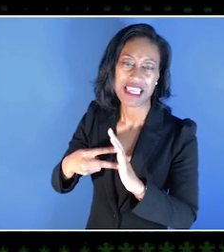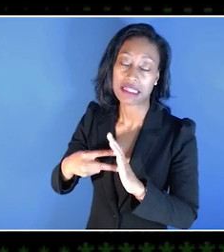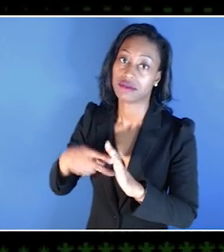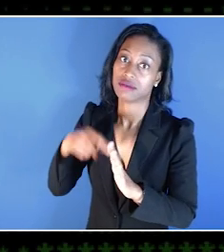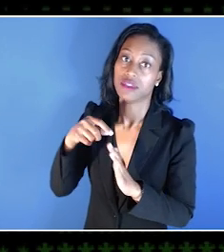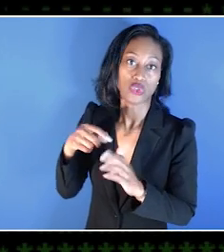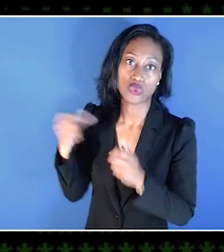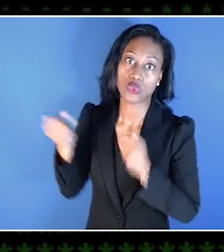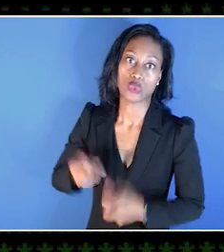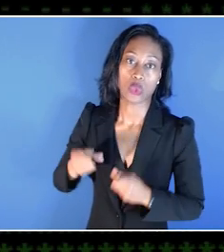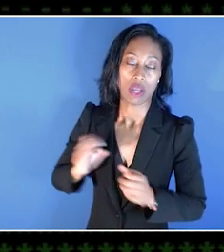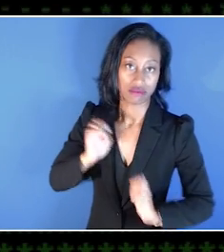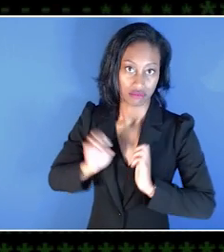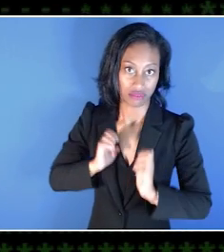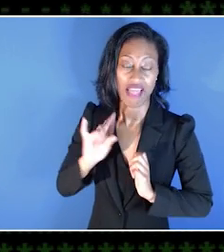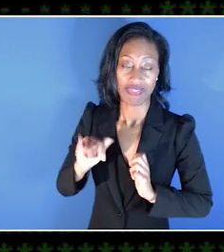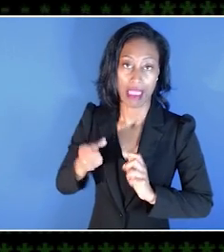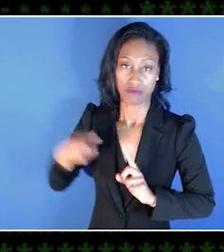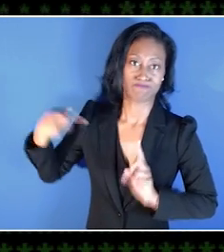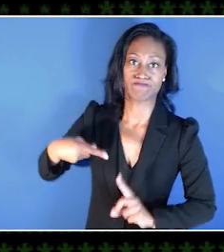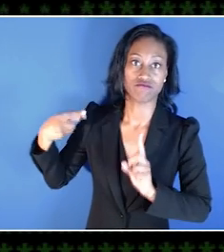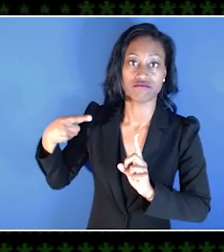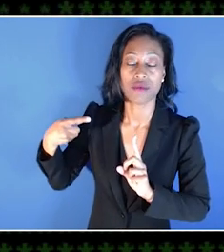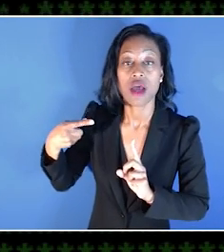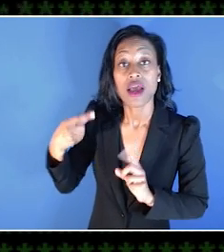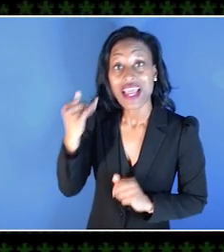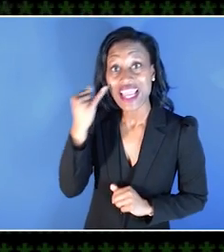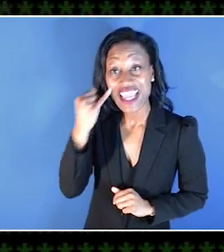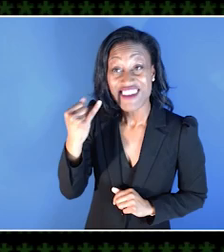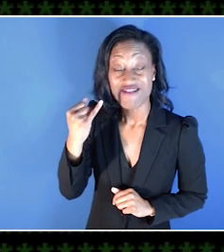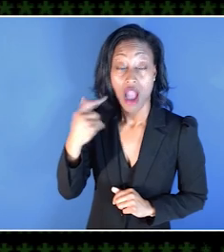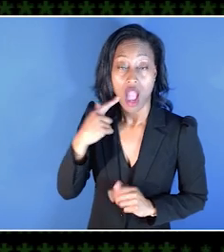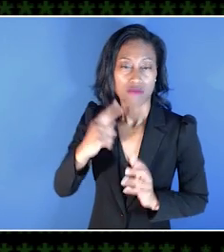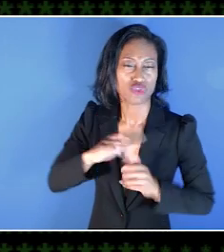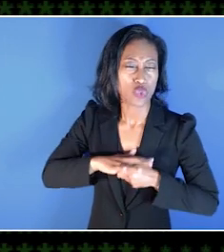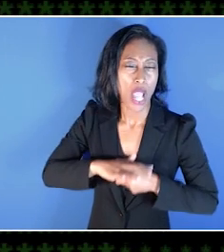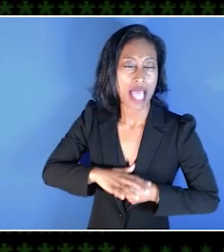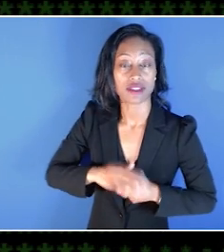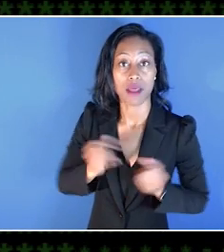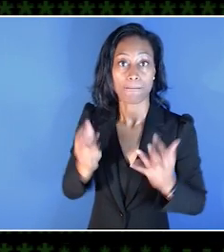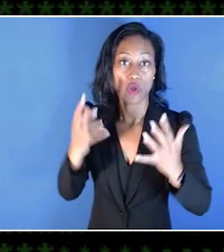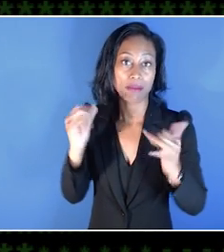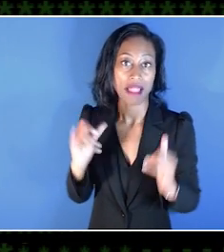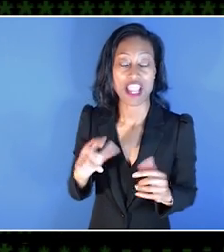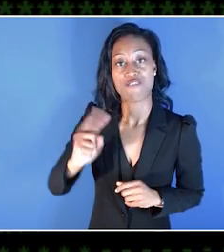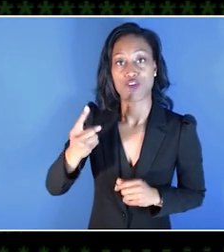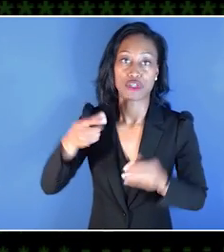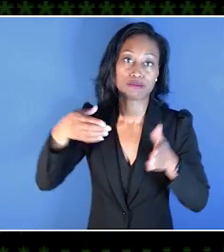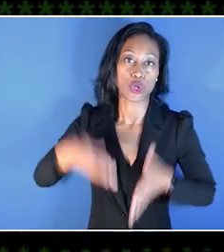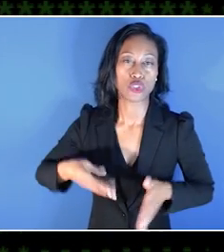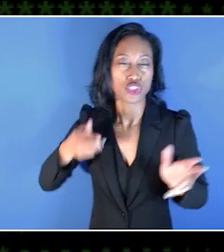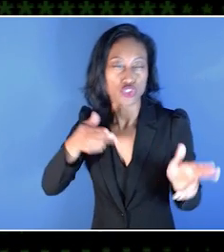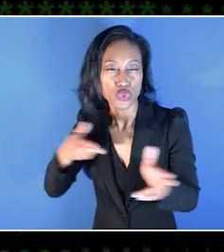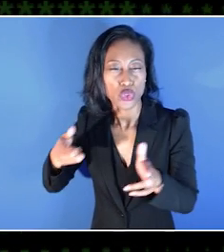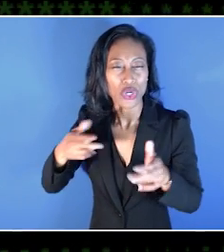So there are times when I'll get like really, really stressed in maybe like a multiplayer first-person shooter game.